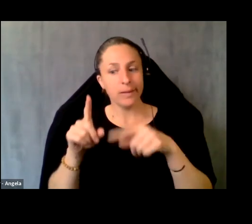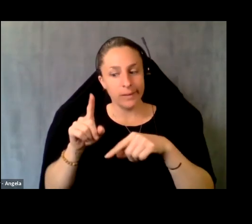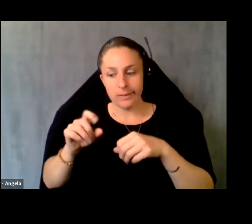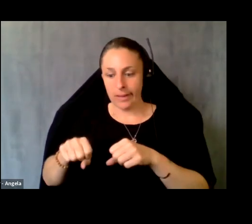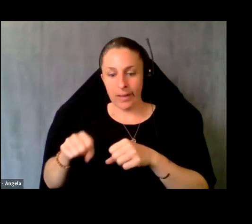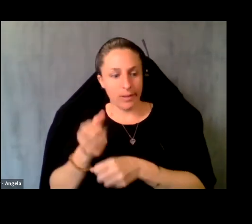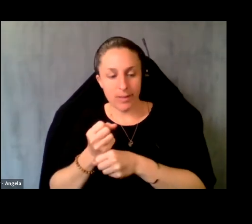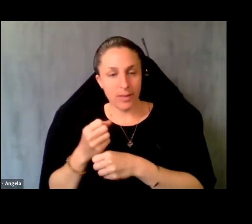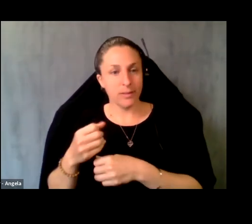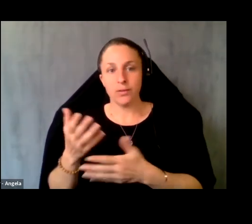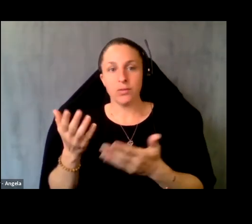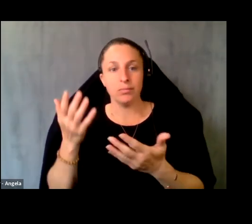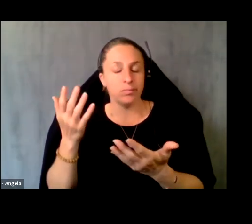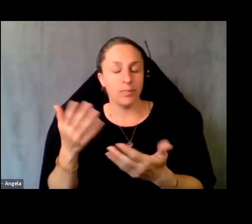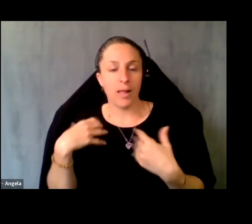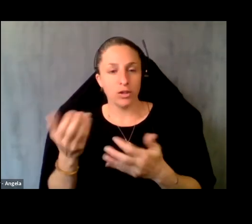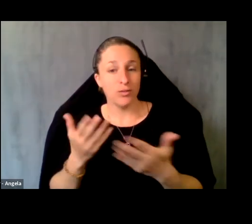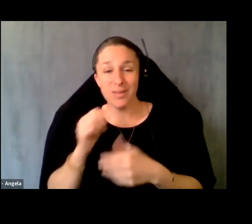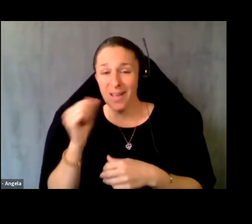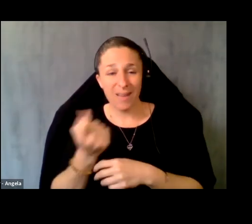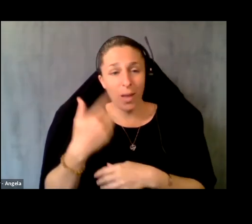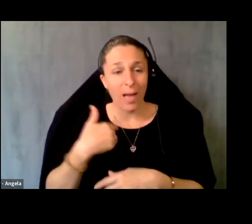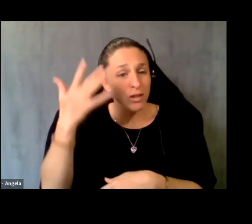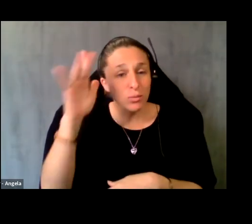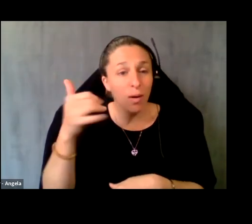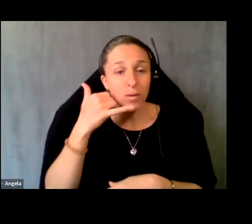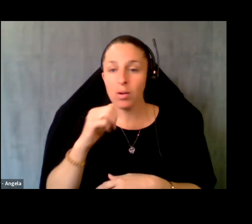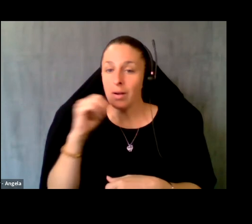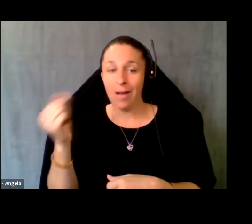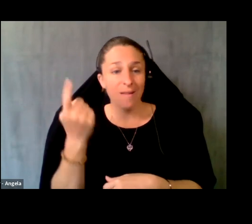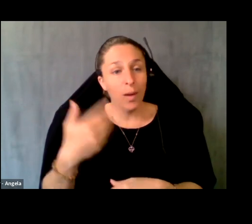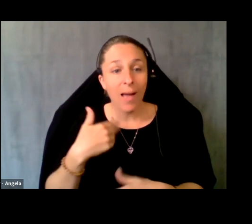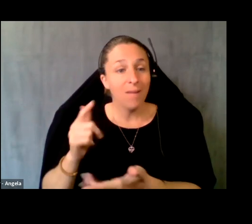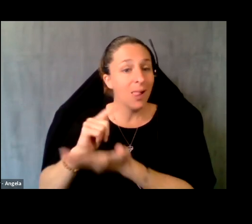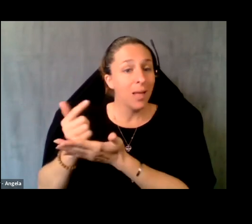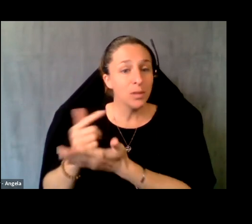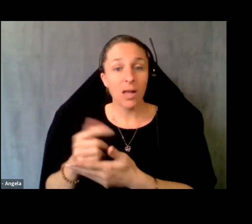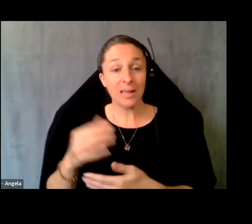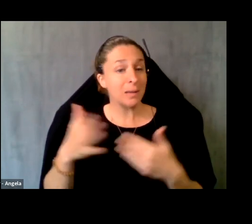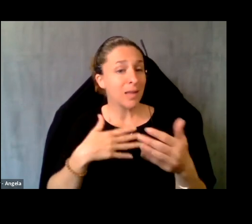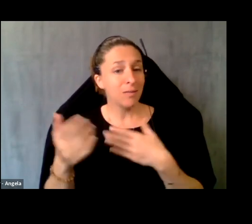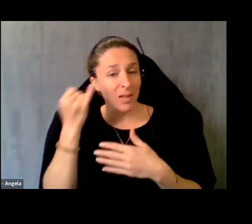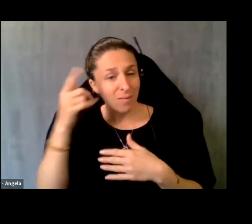has a smartphone, not everybody has a laptop. But even if they do, the question is, are they